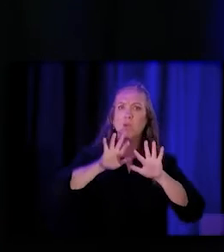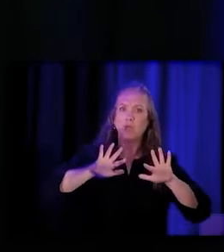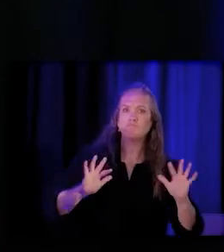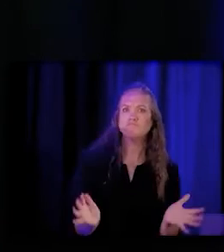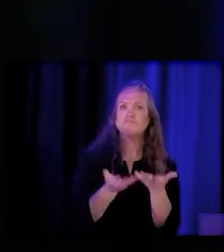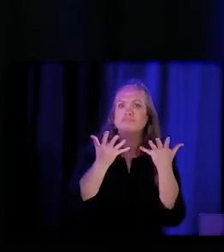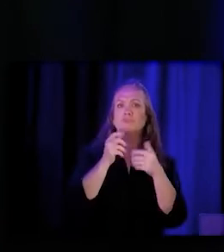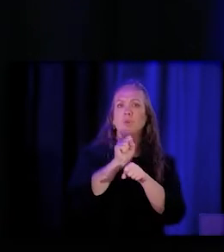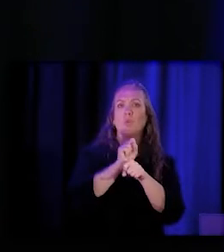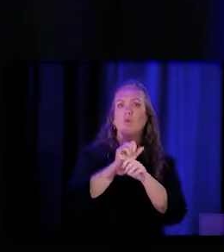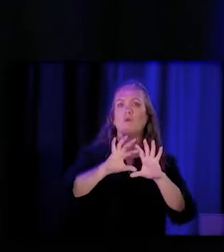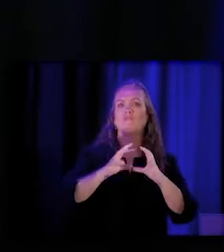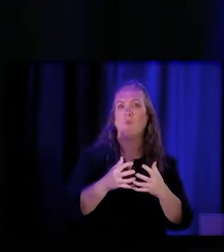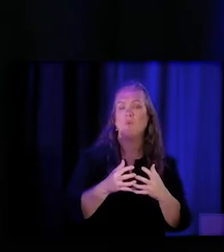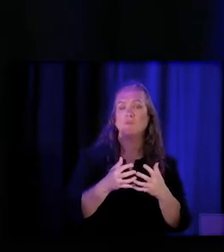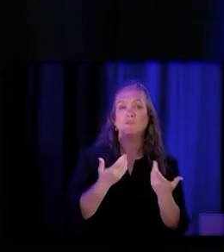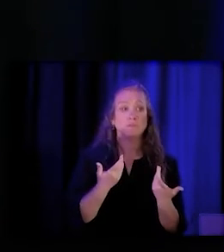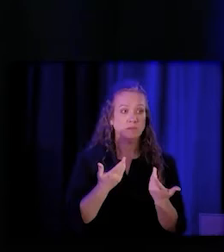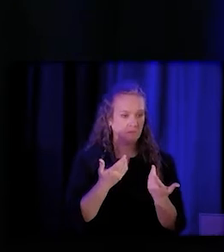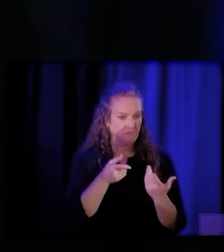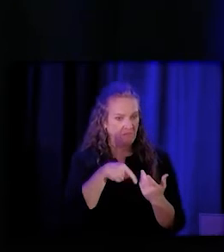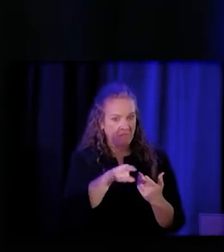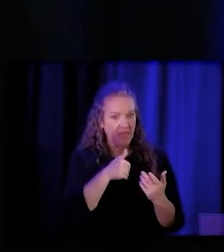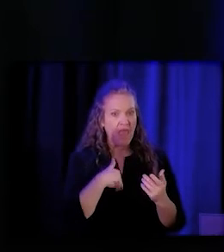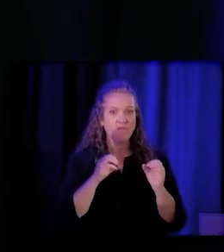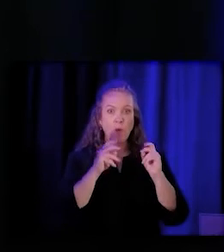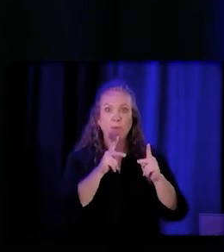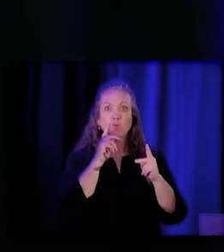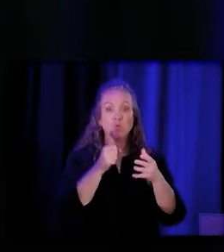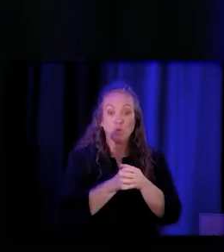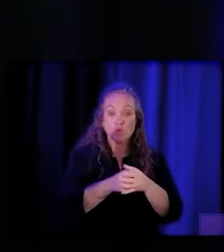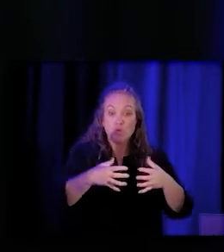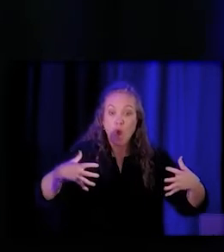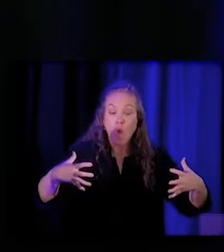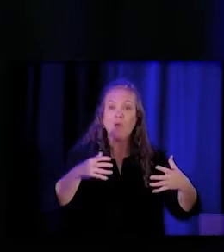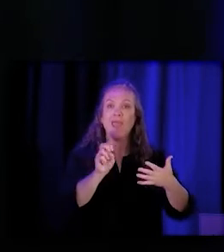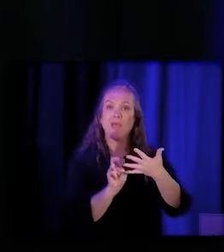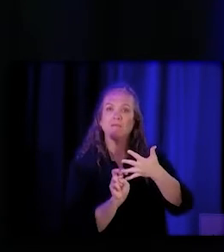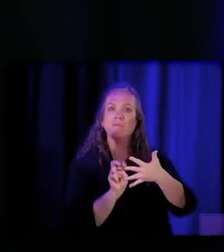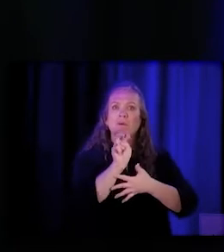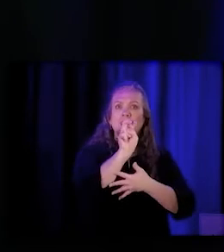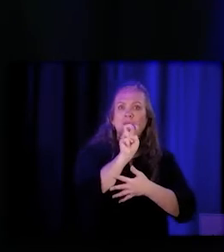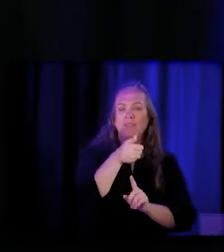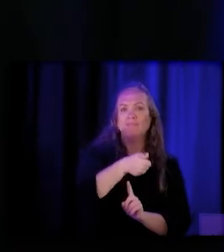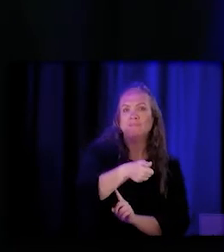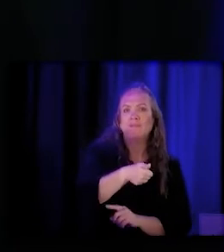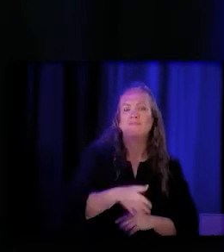that then has the opportunity to grow and also have new opportunities within the healthcare system is going to be really important.